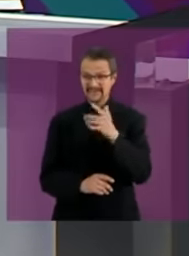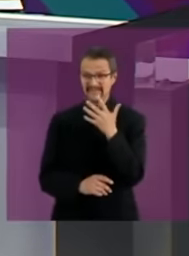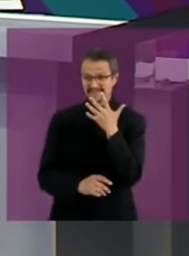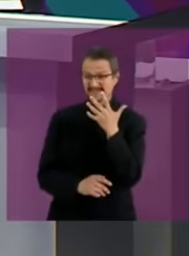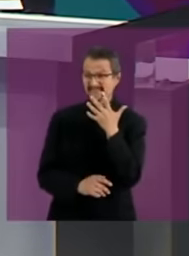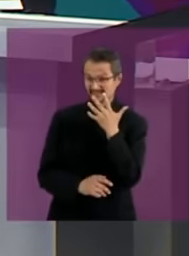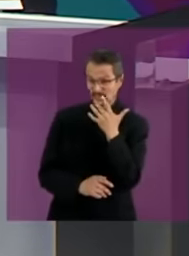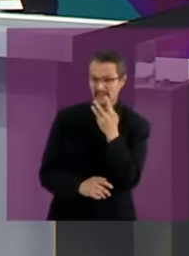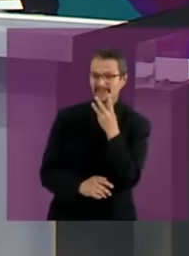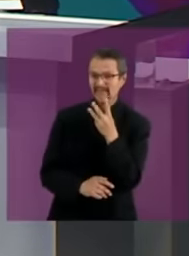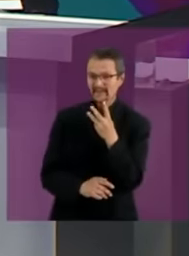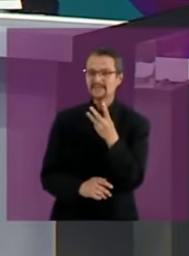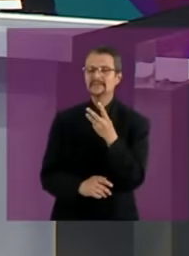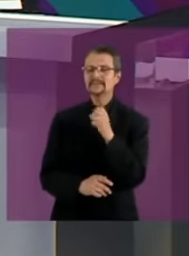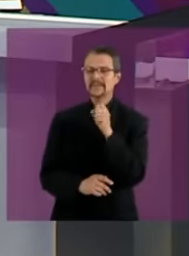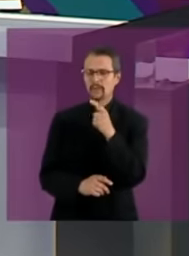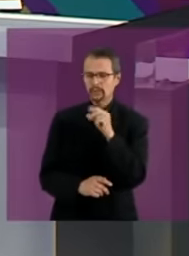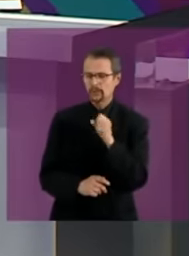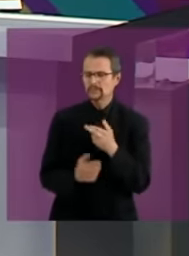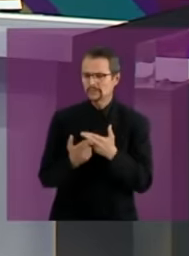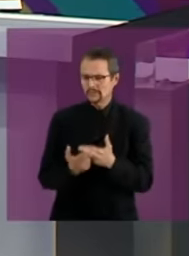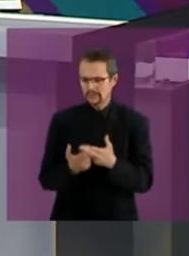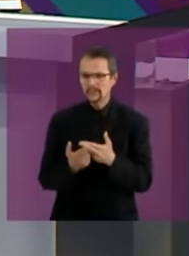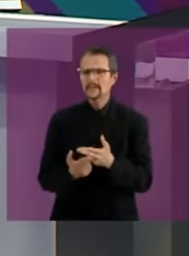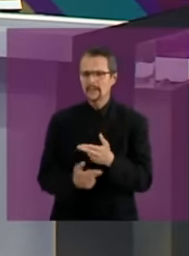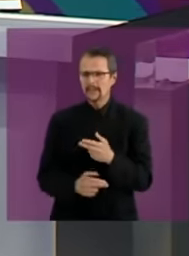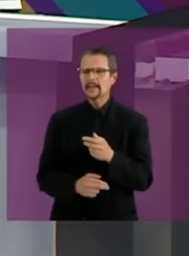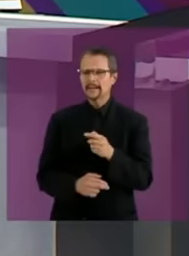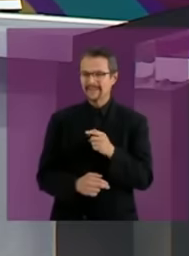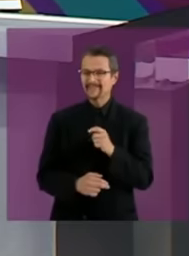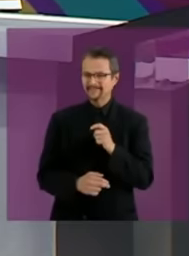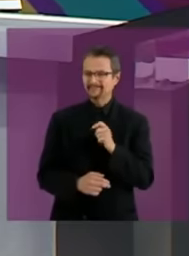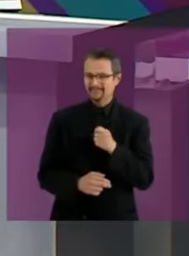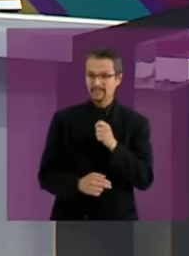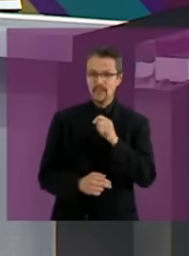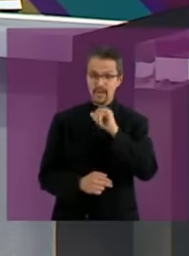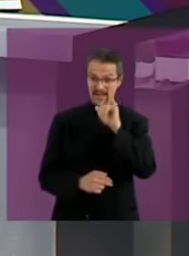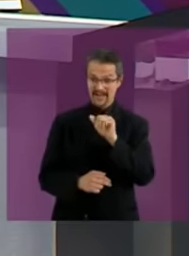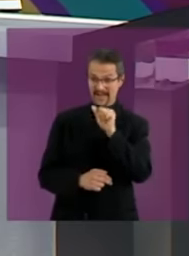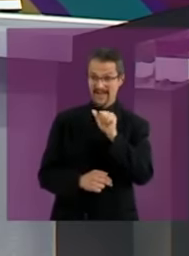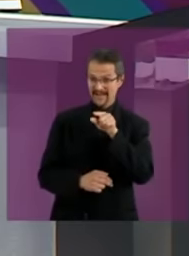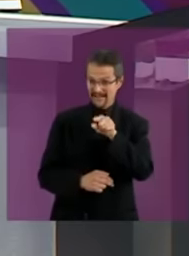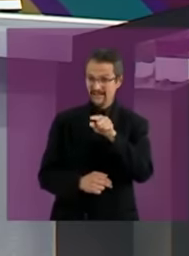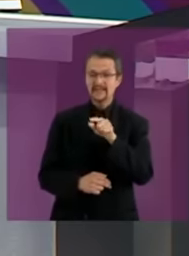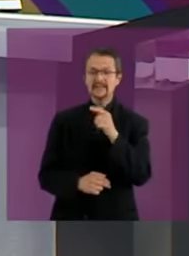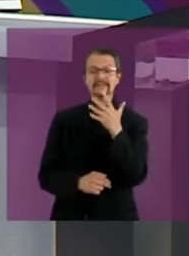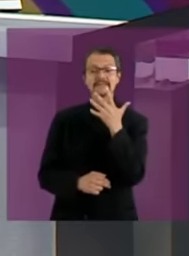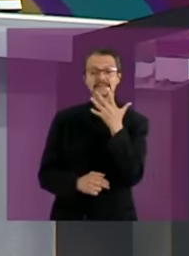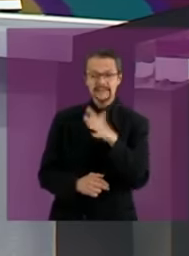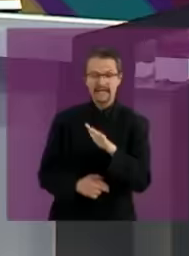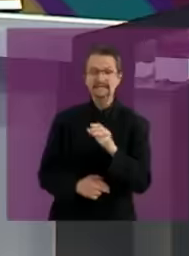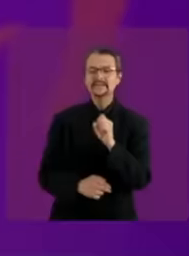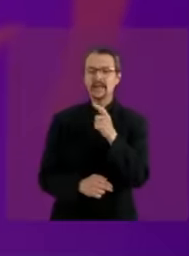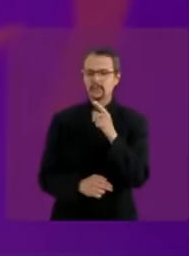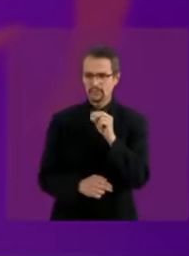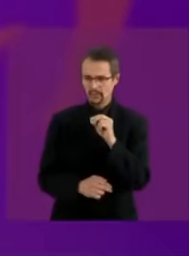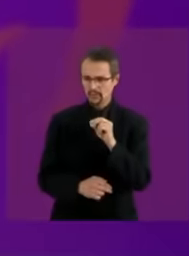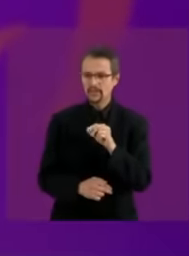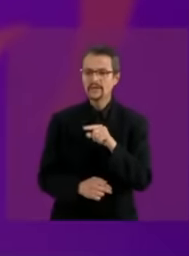then there are 53 seconds left Jorge Maes 10 H the bag of 10 seconds Claudia even in the bag of